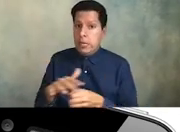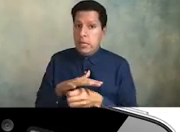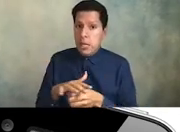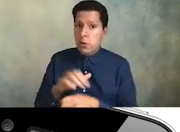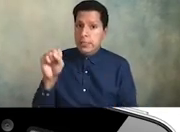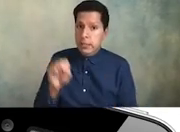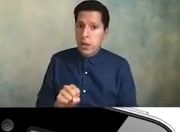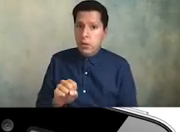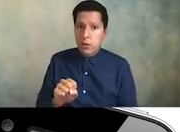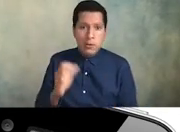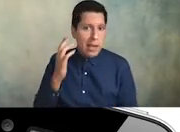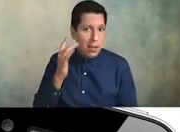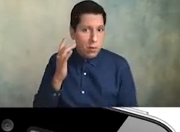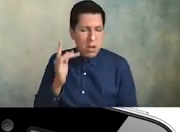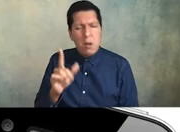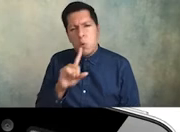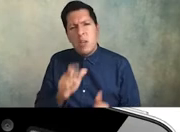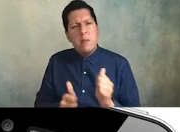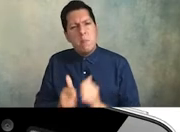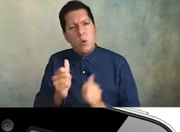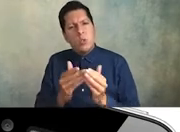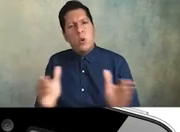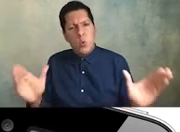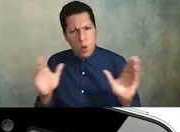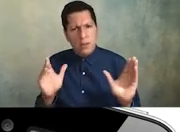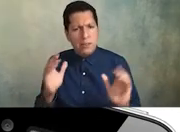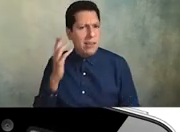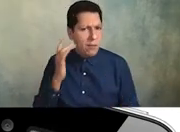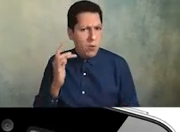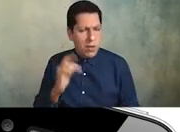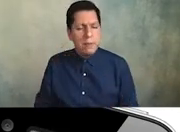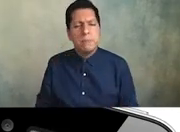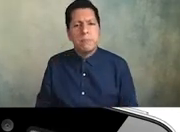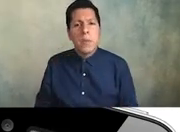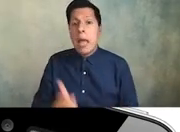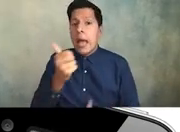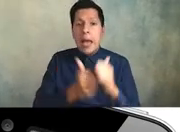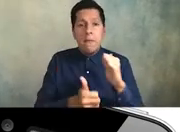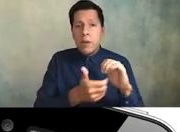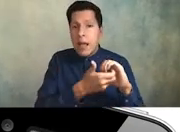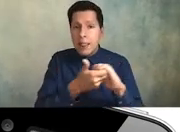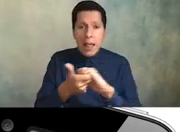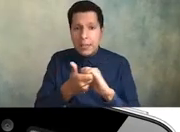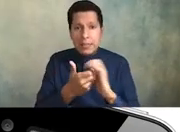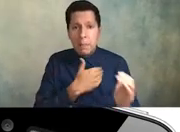but really all across the state um every alliance member institution participates in the in the NACC